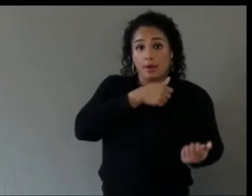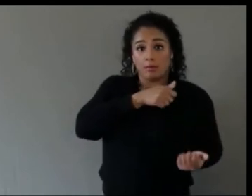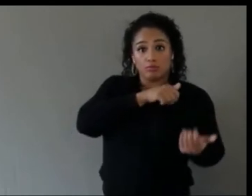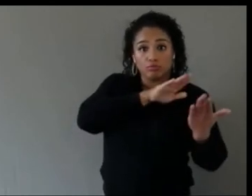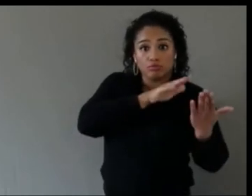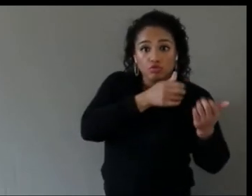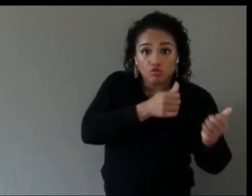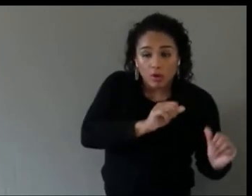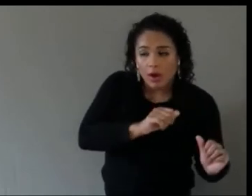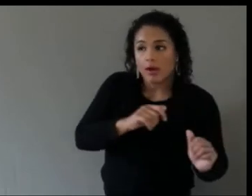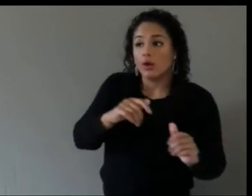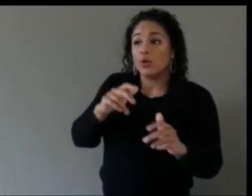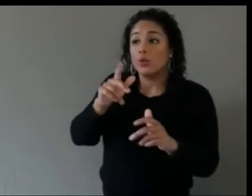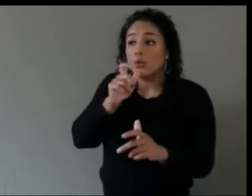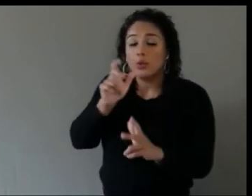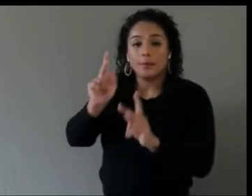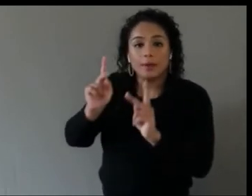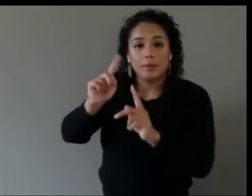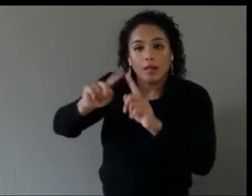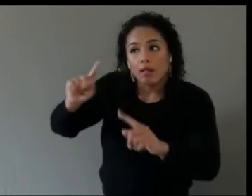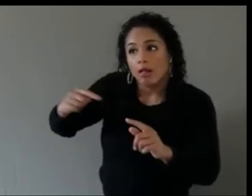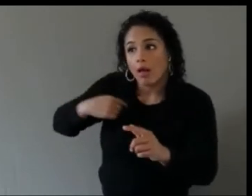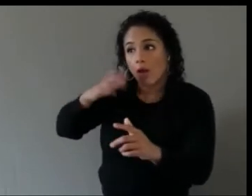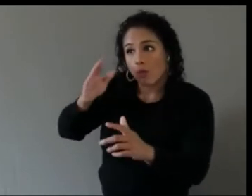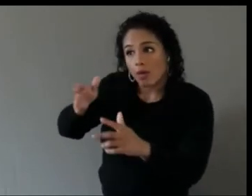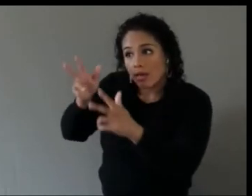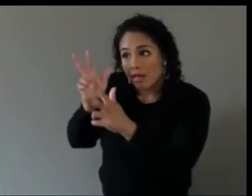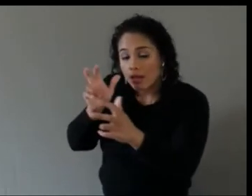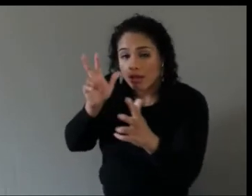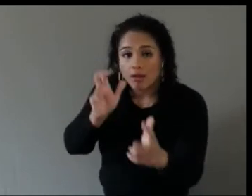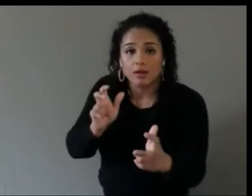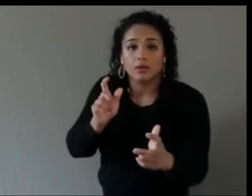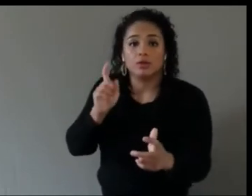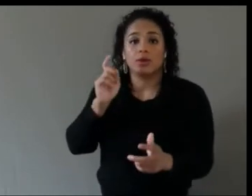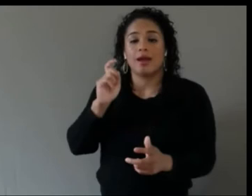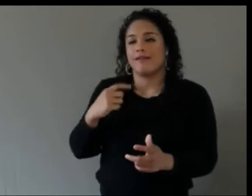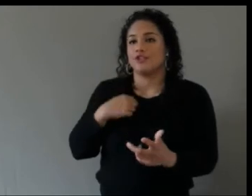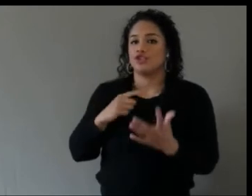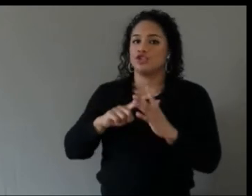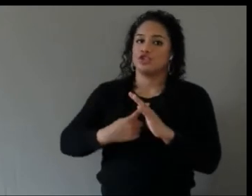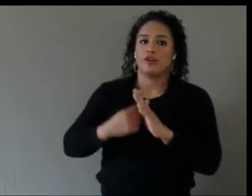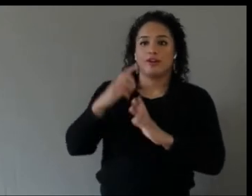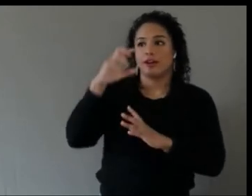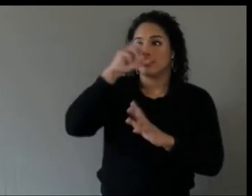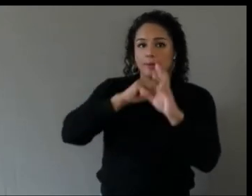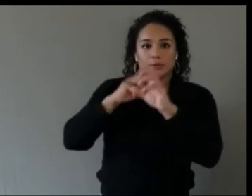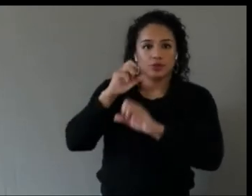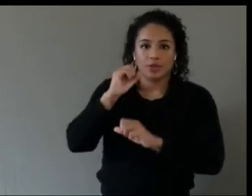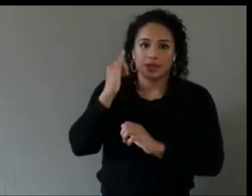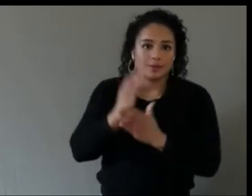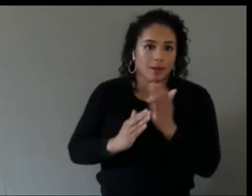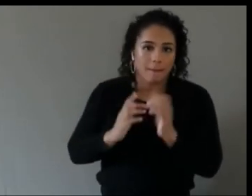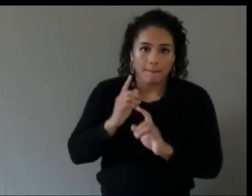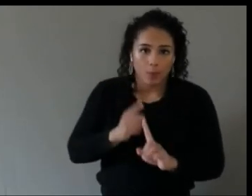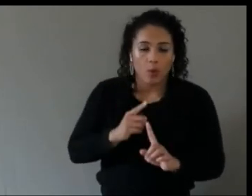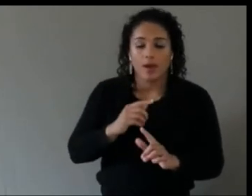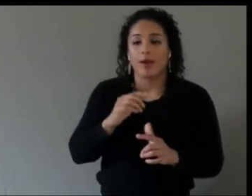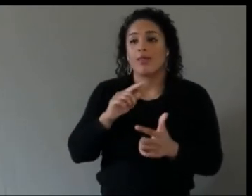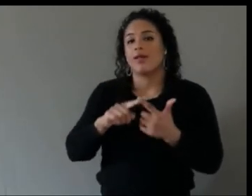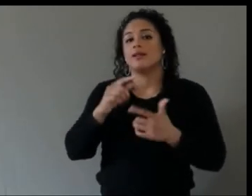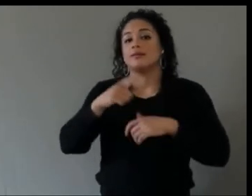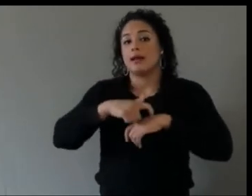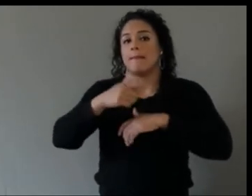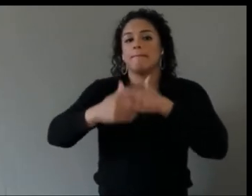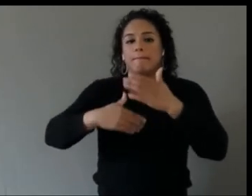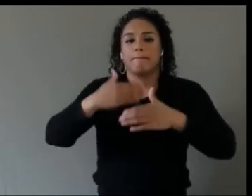And try to design that and make assumptions, you have to start making assumptions at some point, and then maybe as time goes on back that up